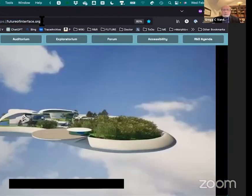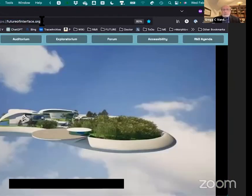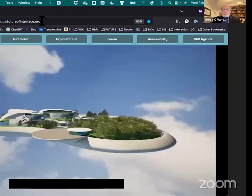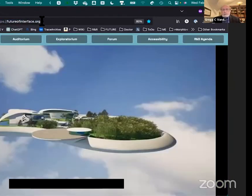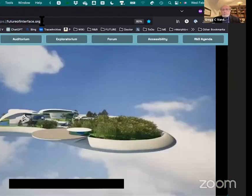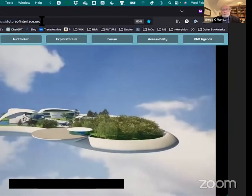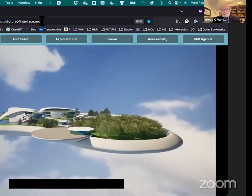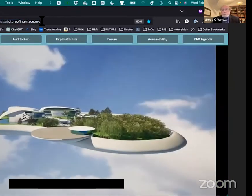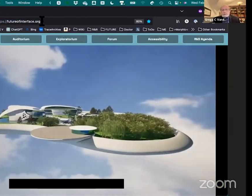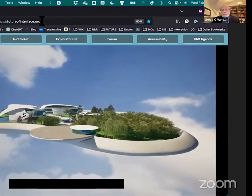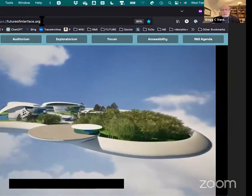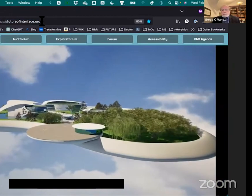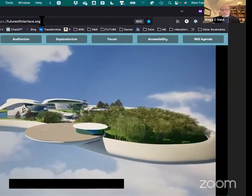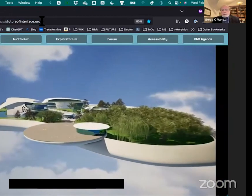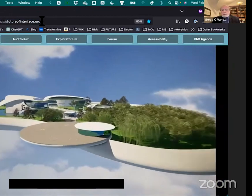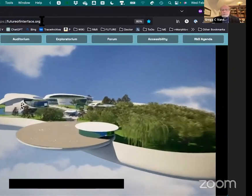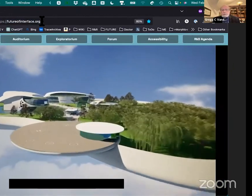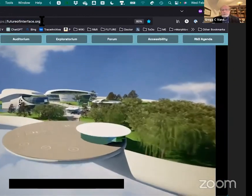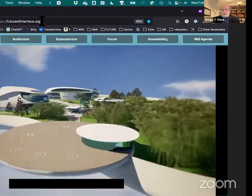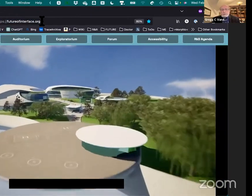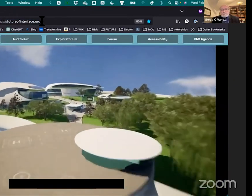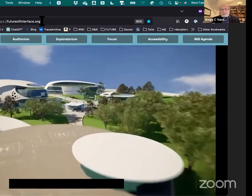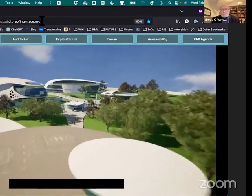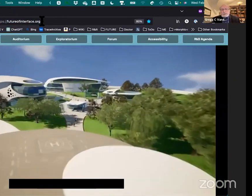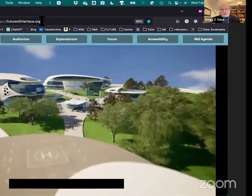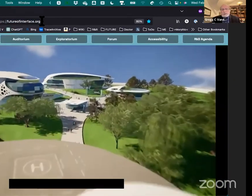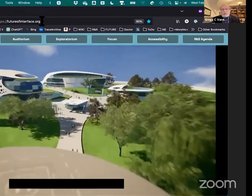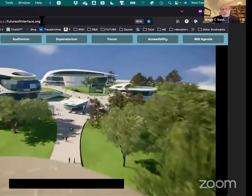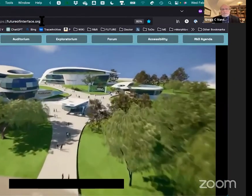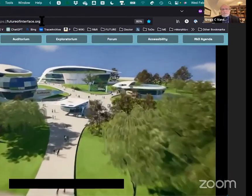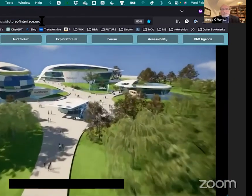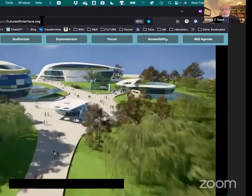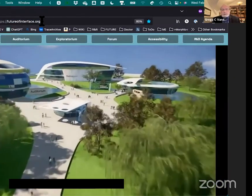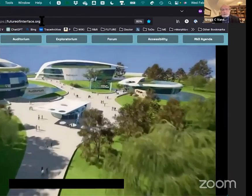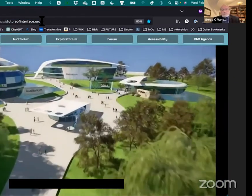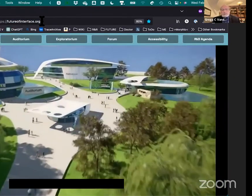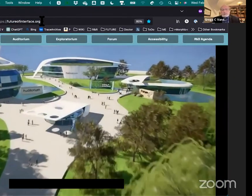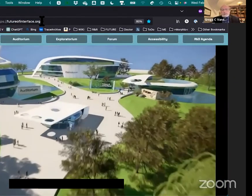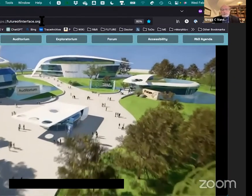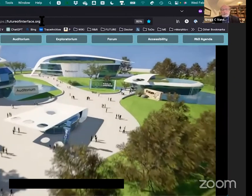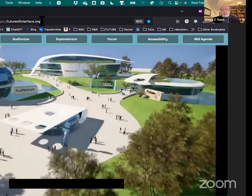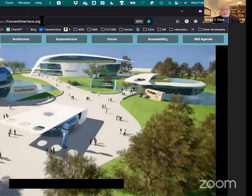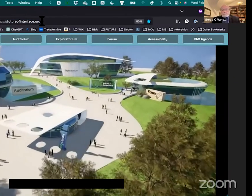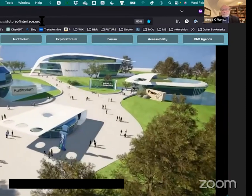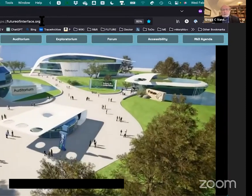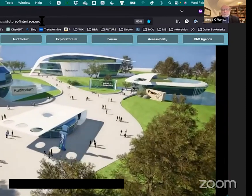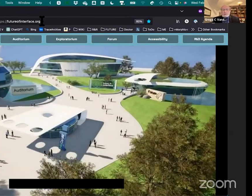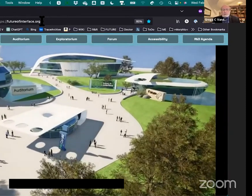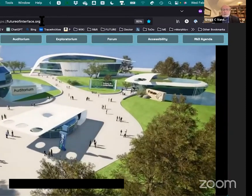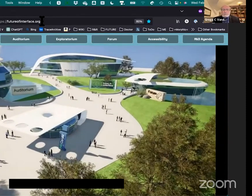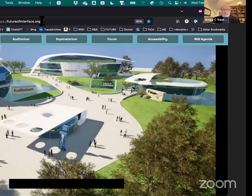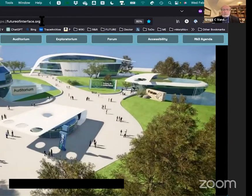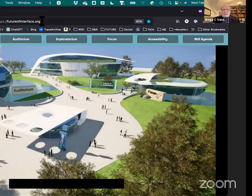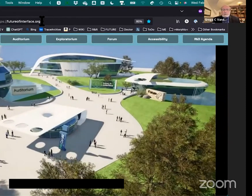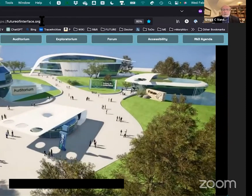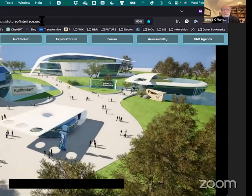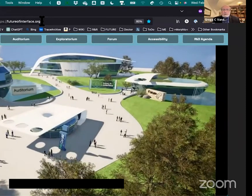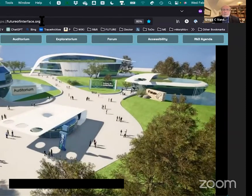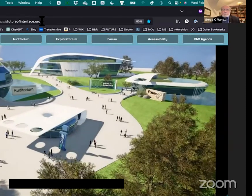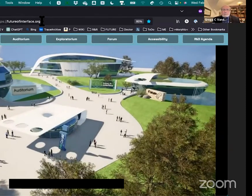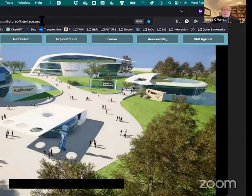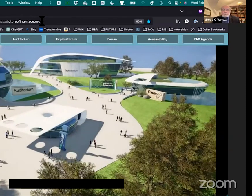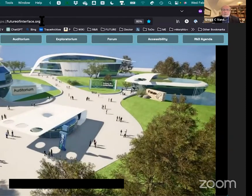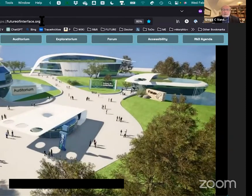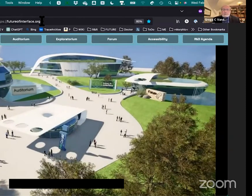call it's the Future of Interface campus and on here you will find all of the presentations